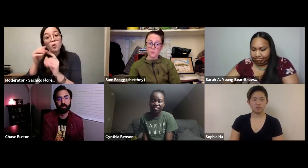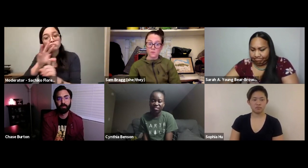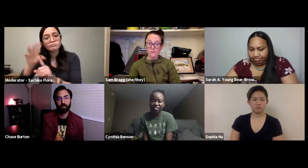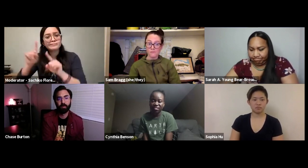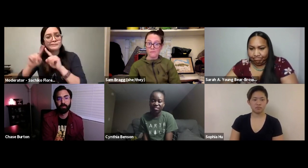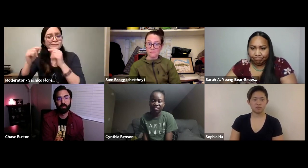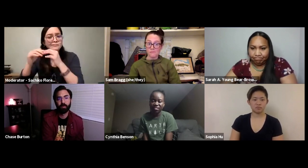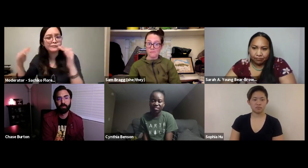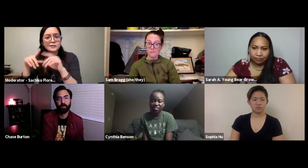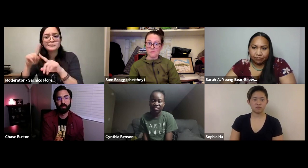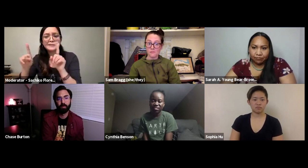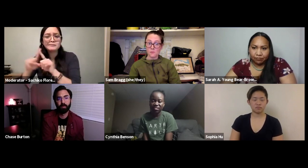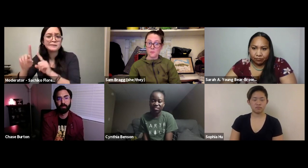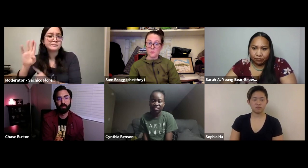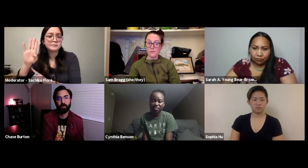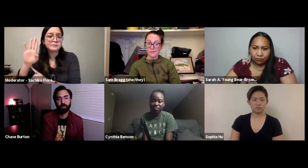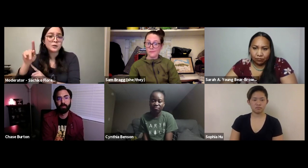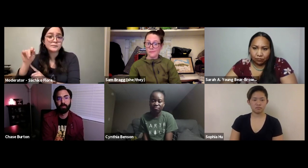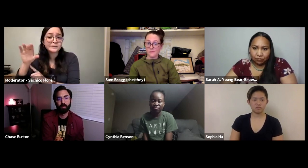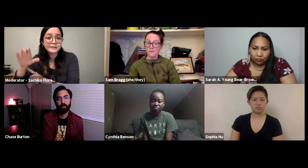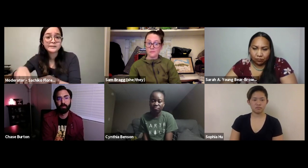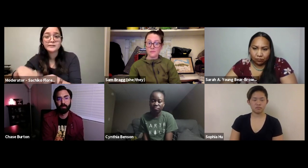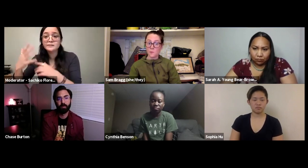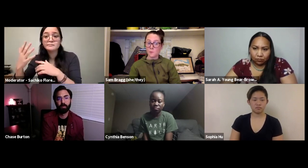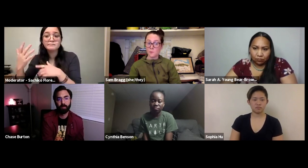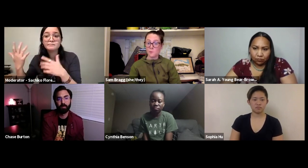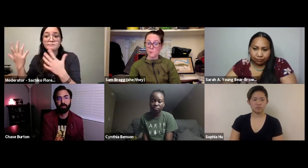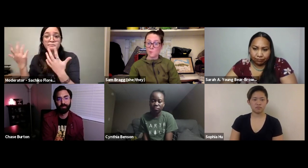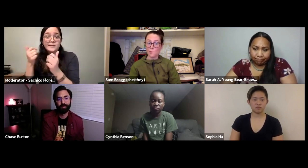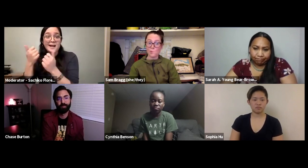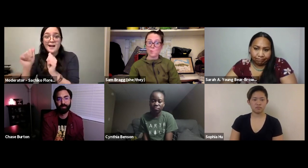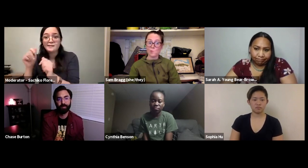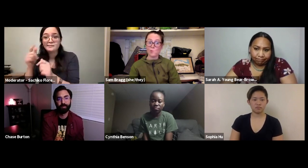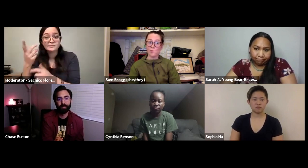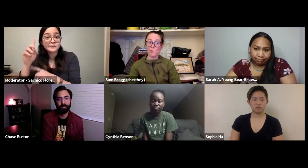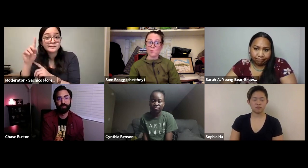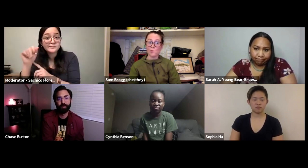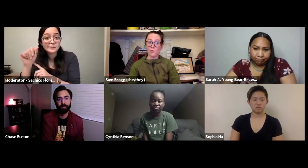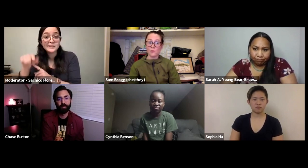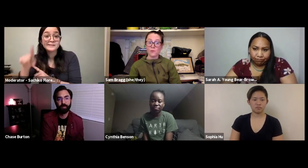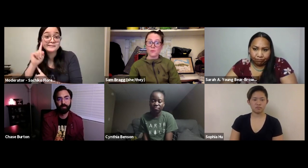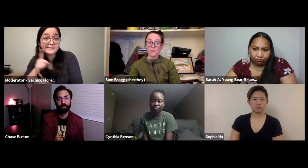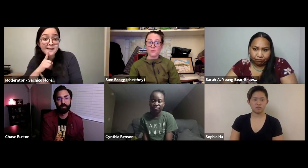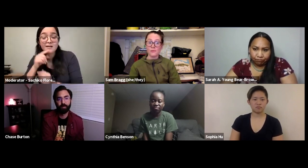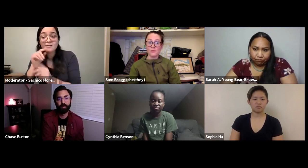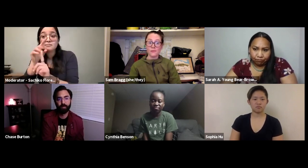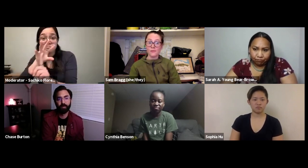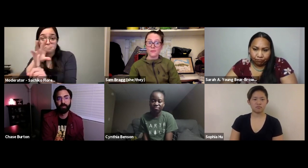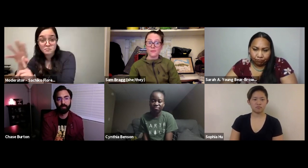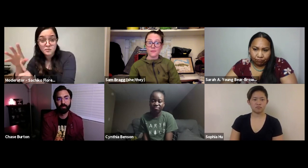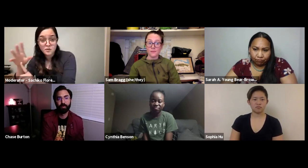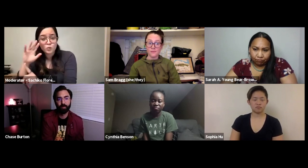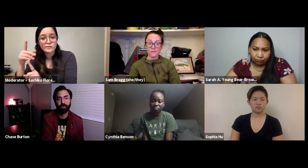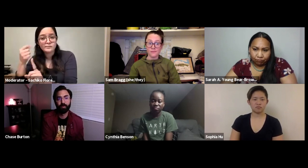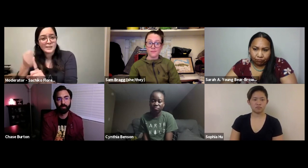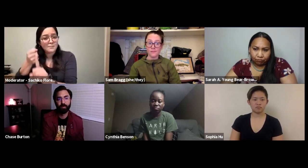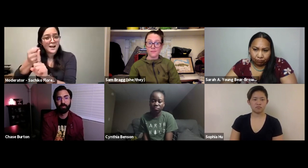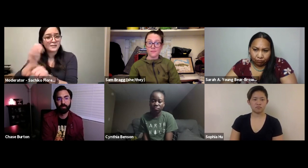Definitely! Absolutely! Talking about what if they interviewed more BIPOC people or if